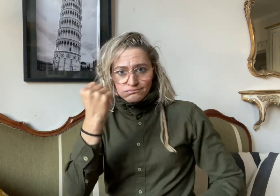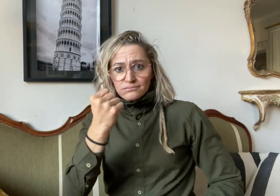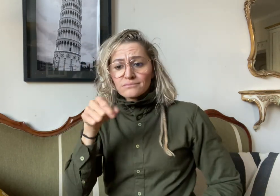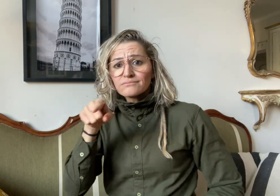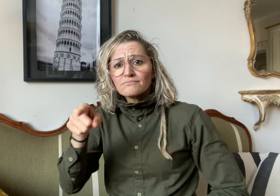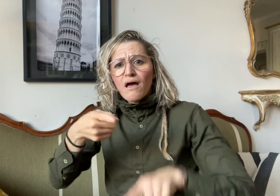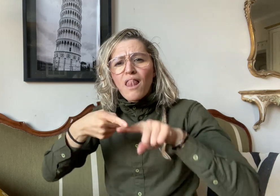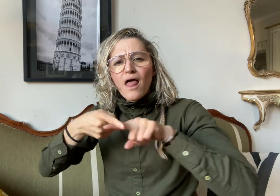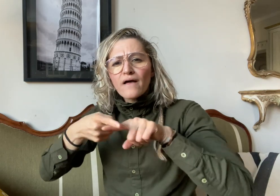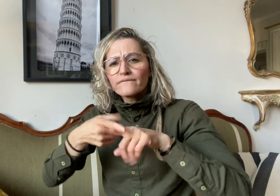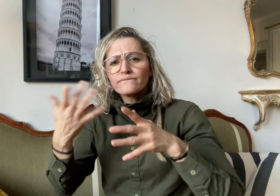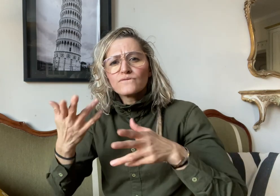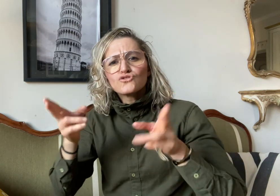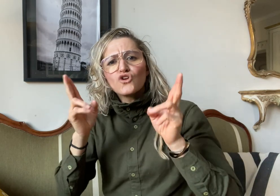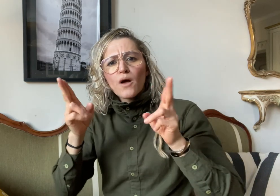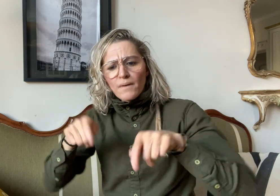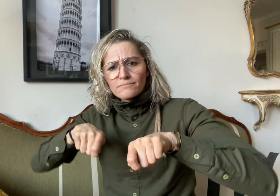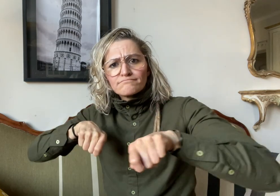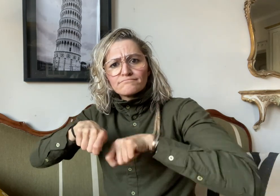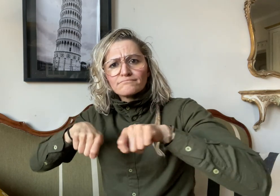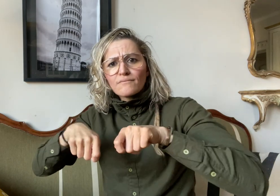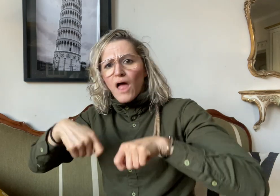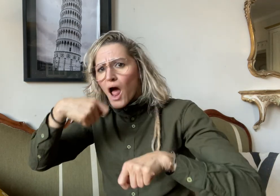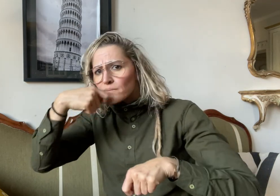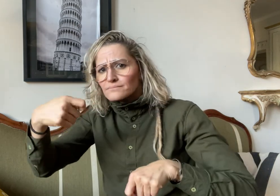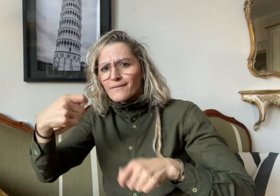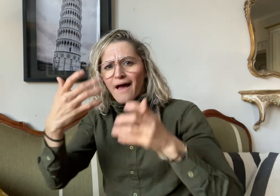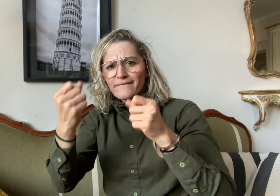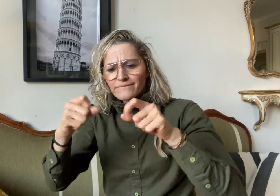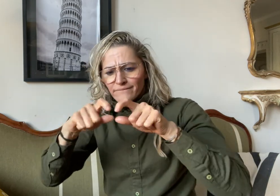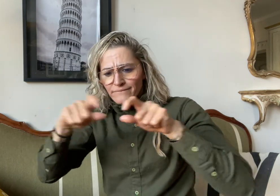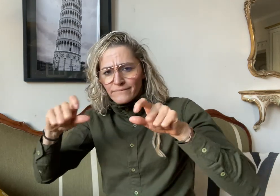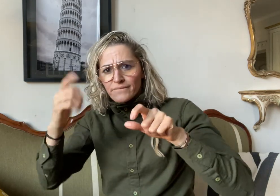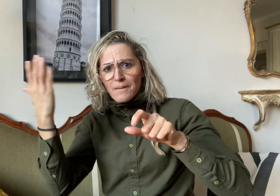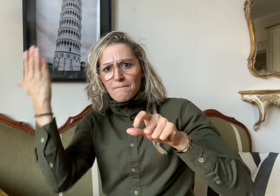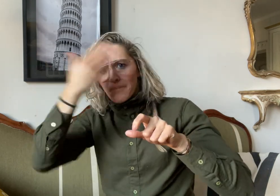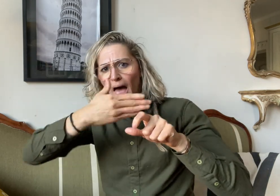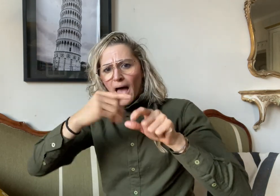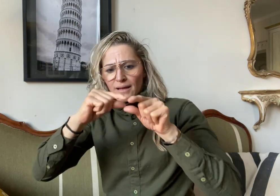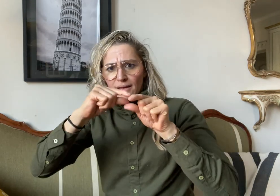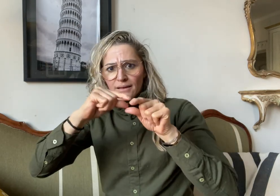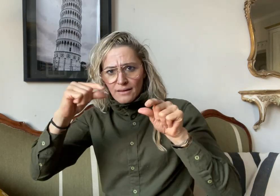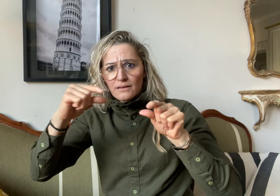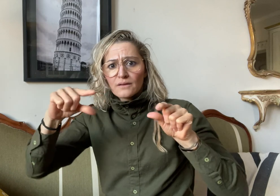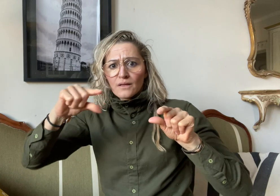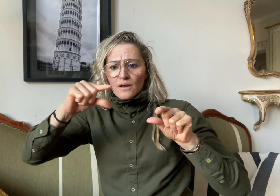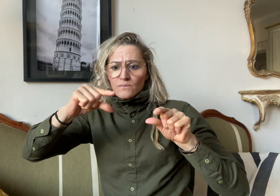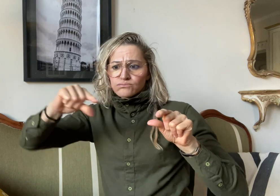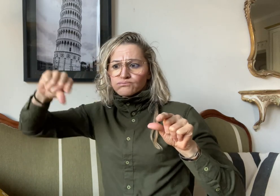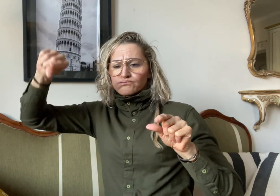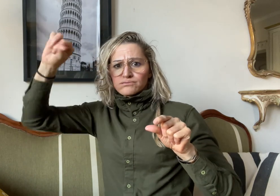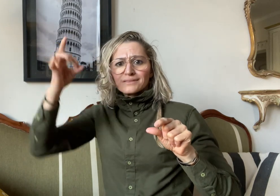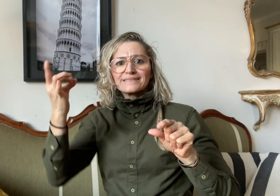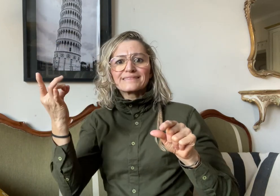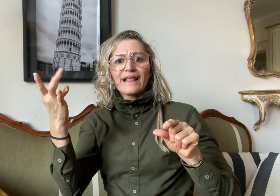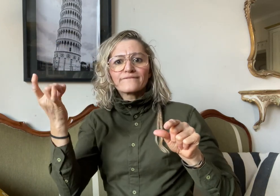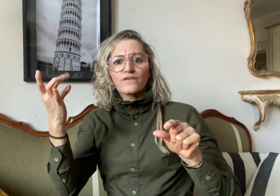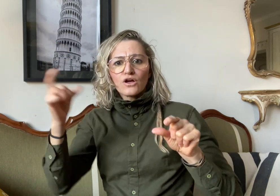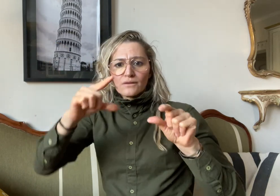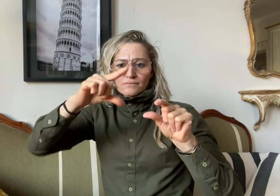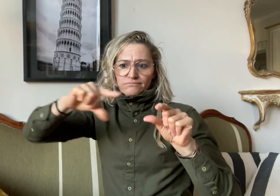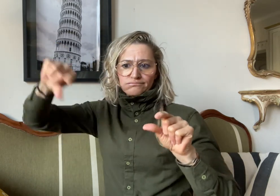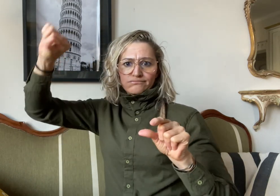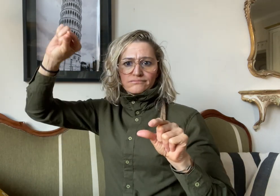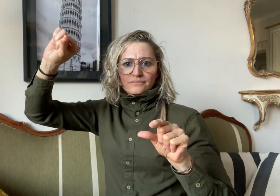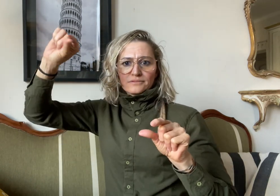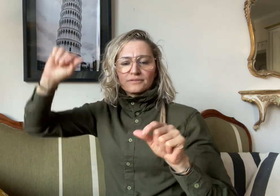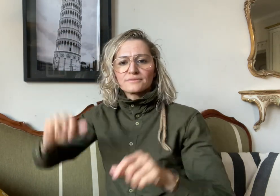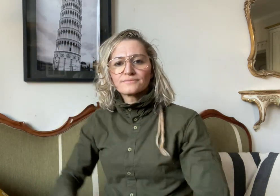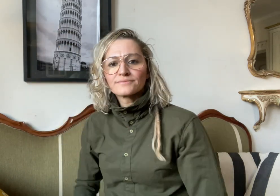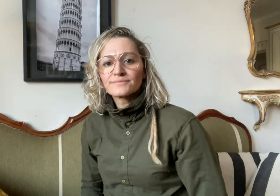knife, a black square handle, and a silver coloured blade.